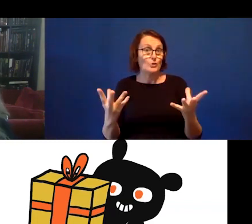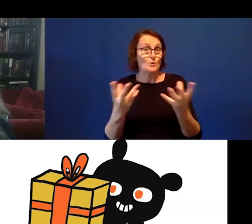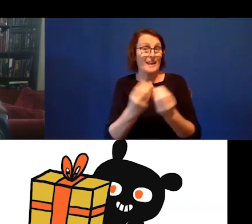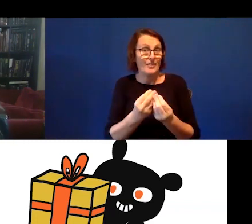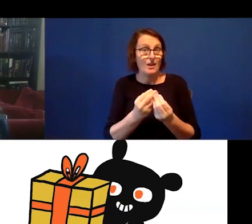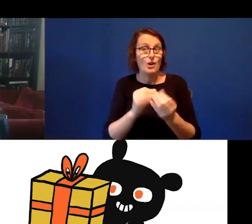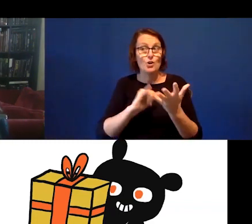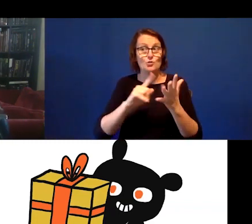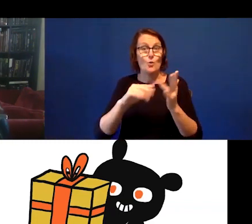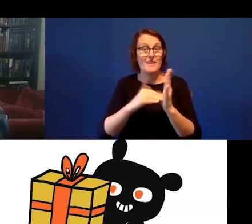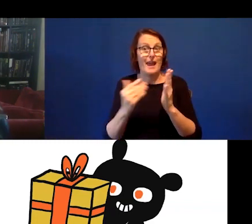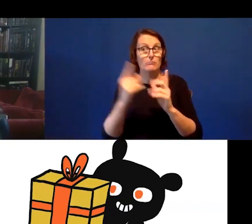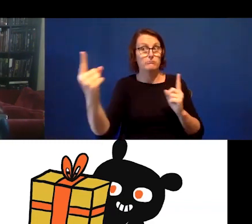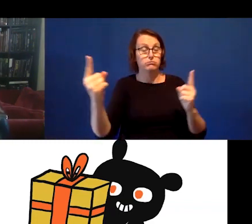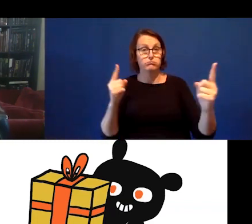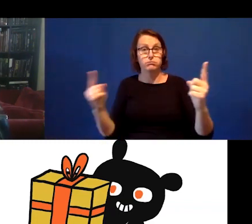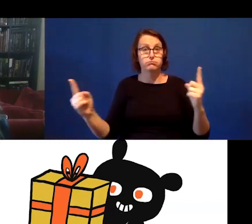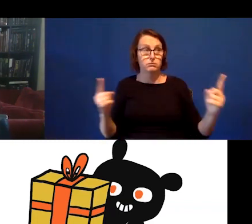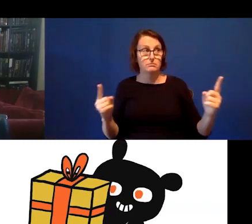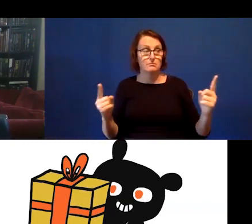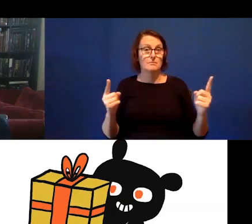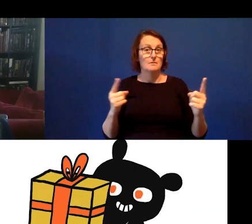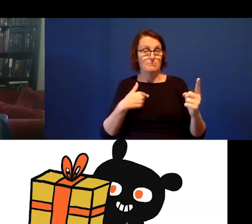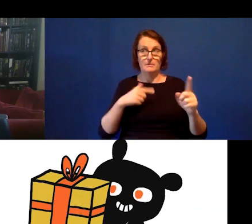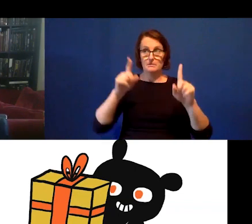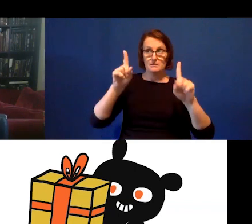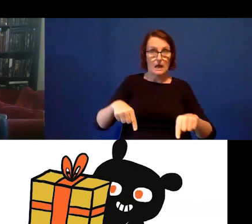Or moving into remote work for the entire company.